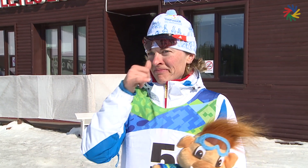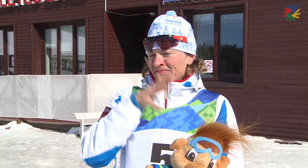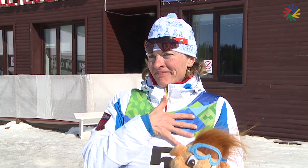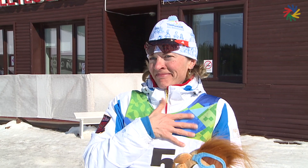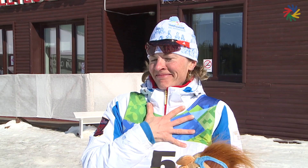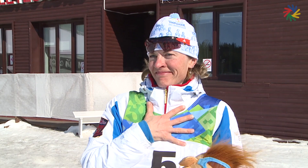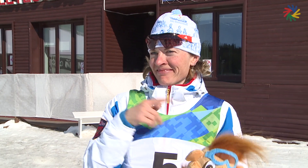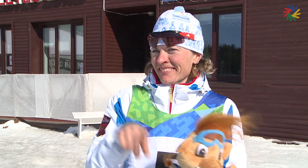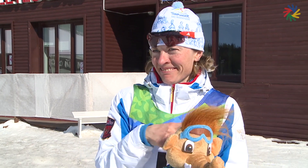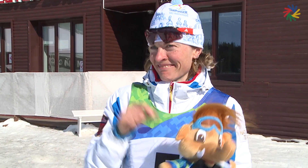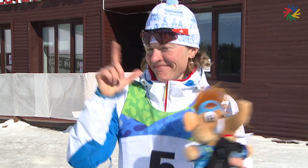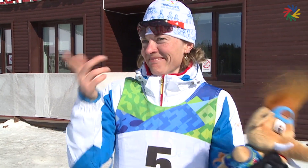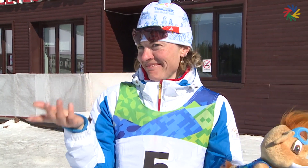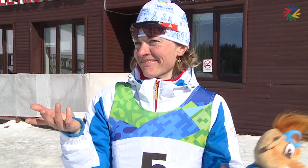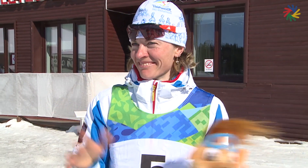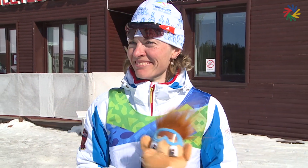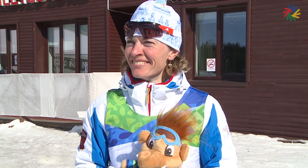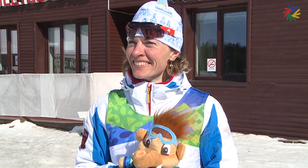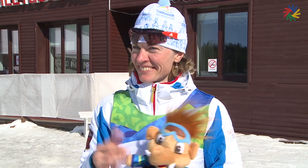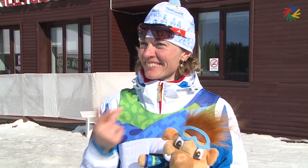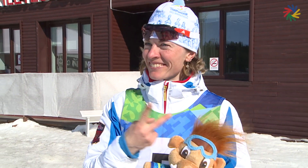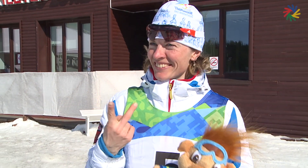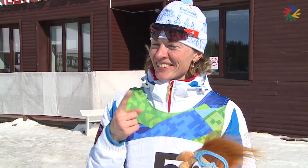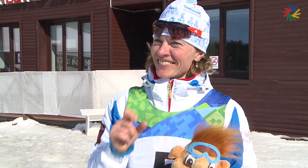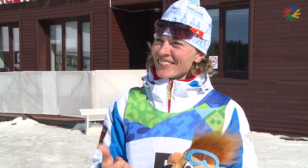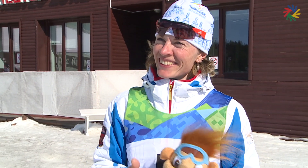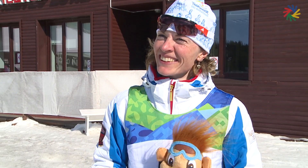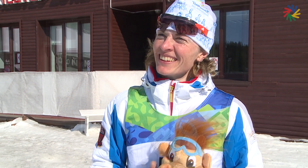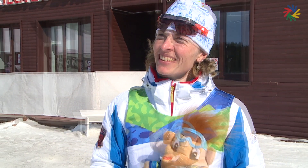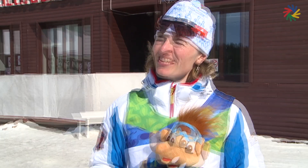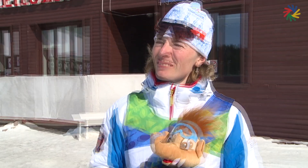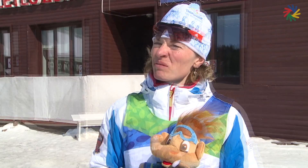but I surprised myself by finishing first!